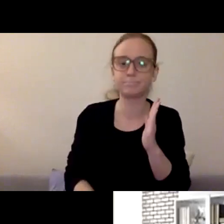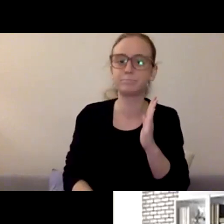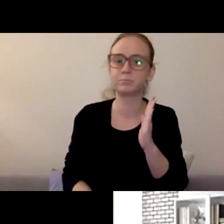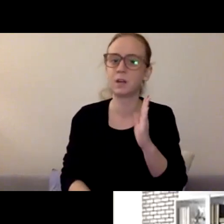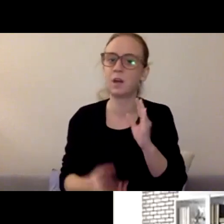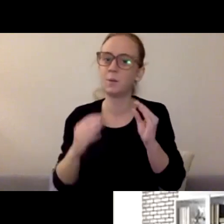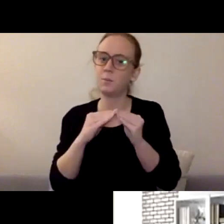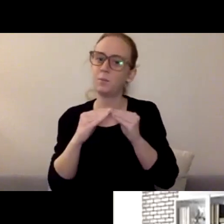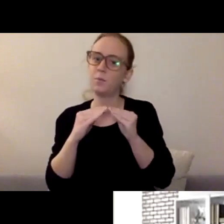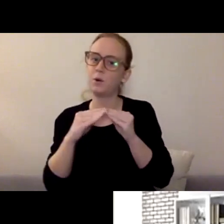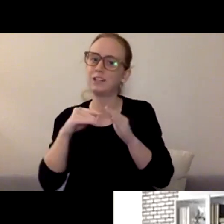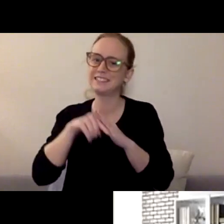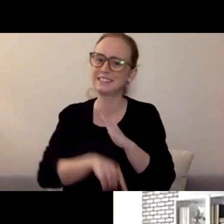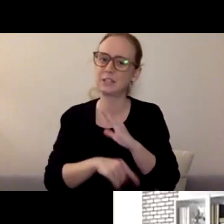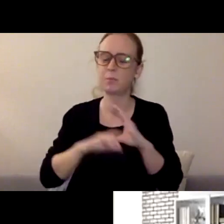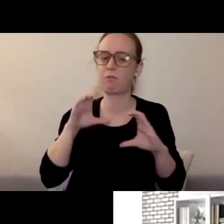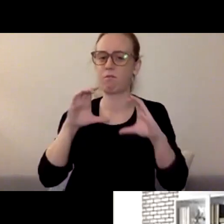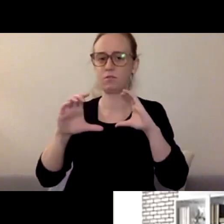And you don't have to have the answers.